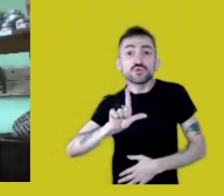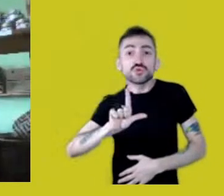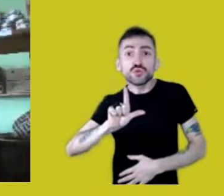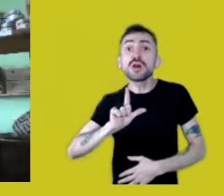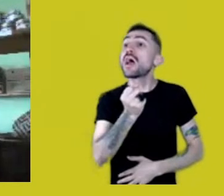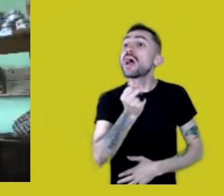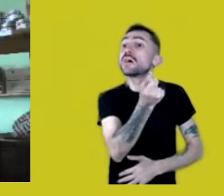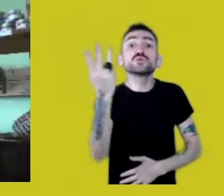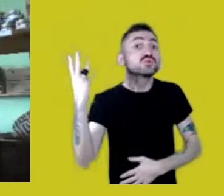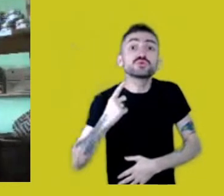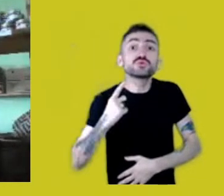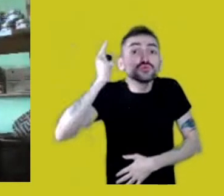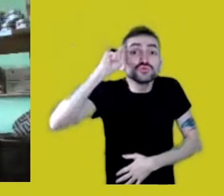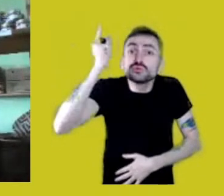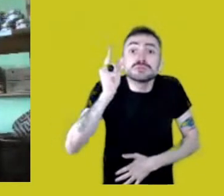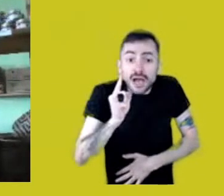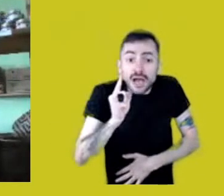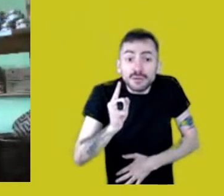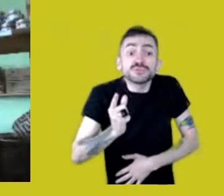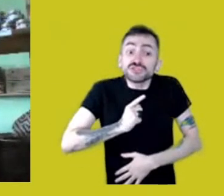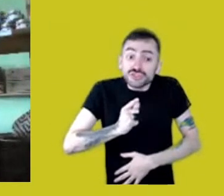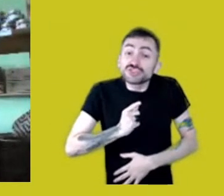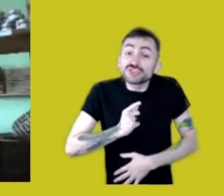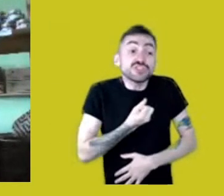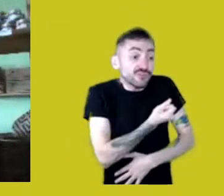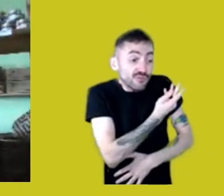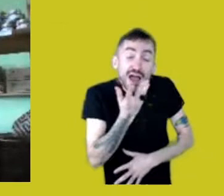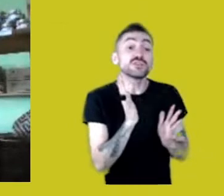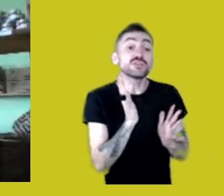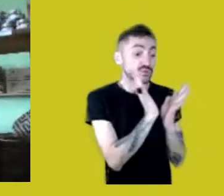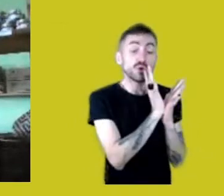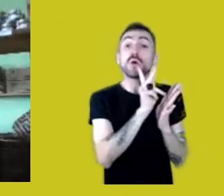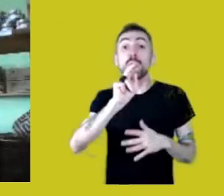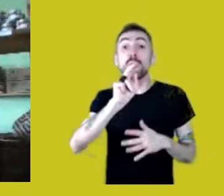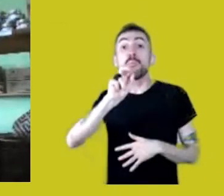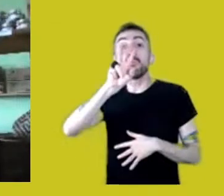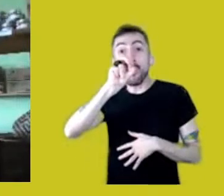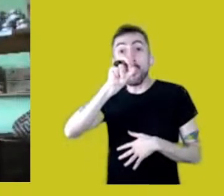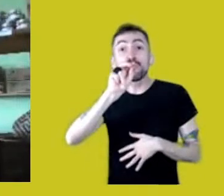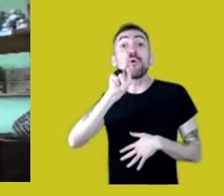great peoples, squeezed into tiny lands,